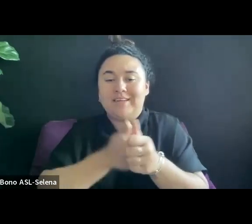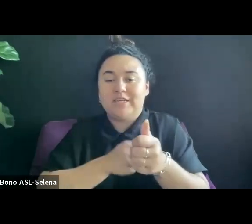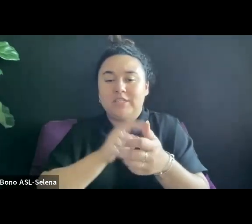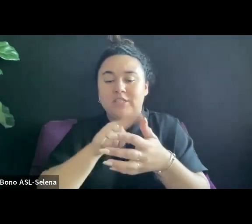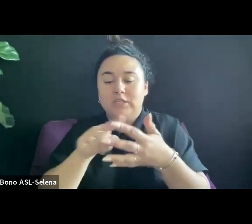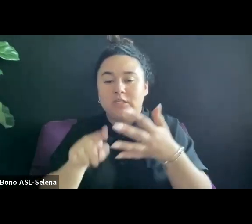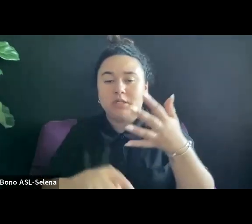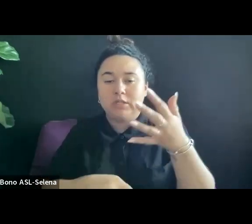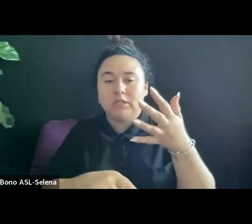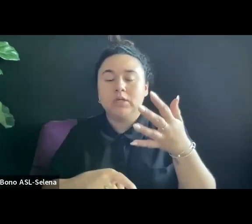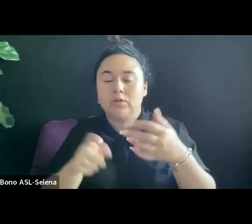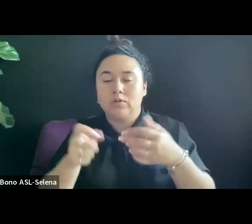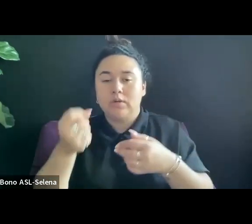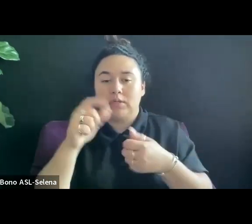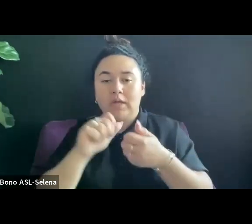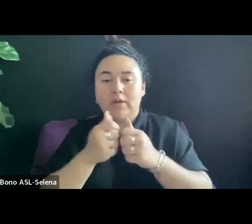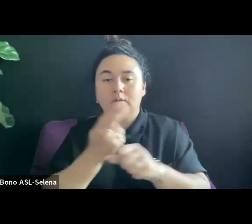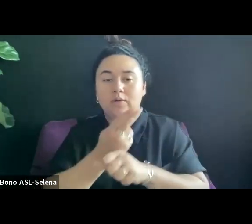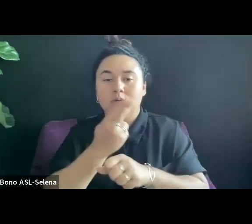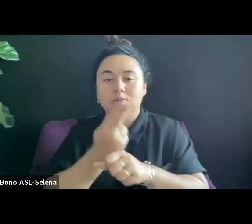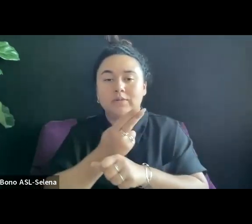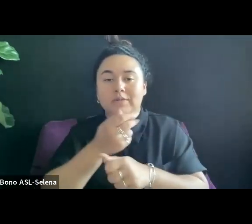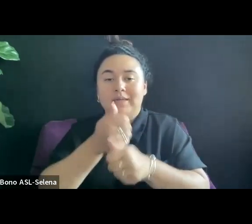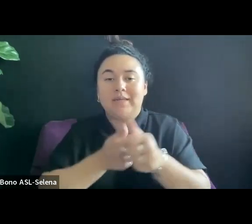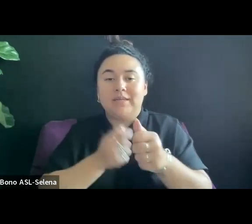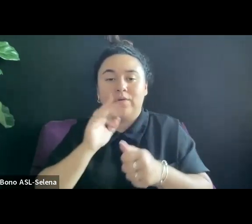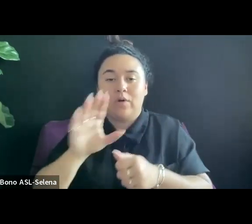USE EACH OF THESE FOR YOUR OWN PURPOSES.